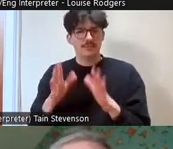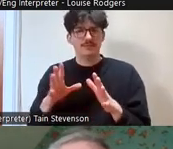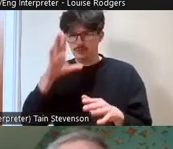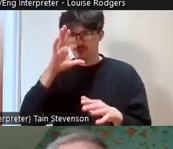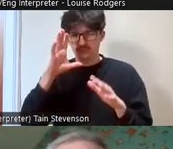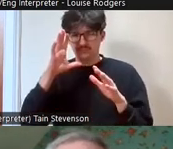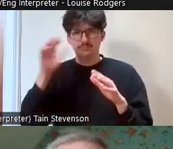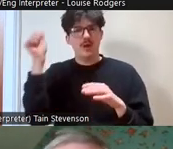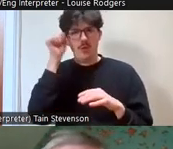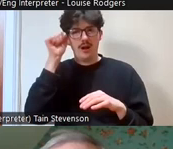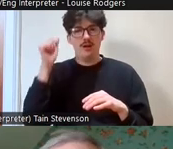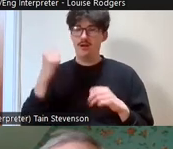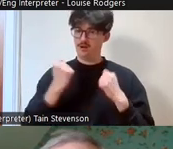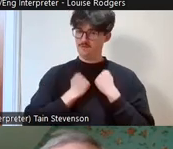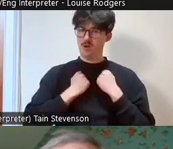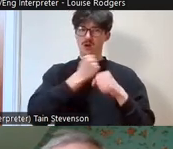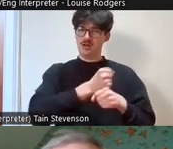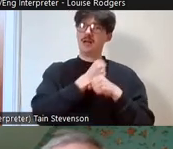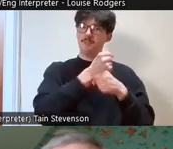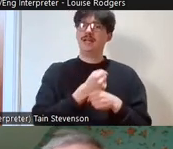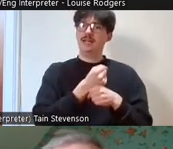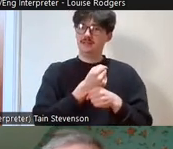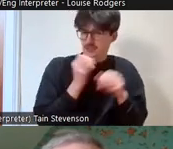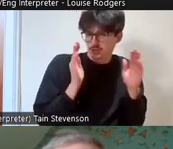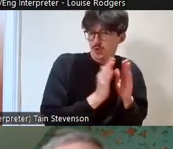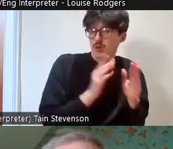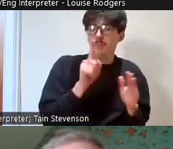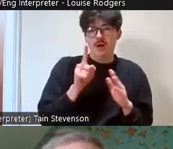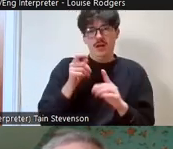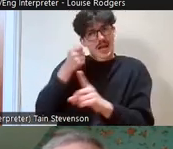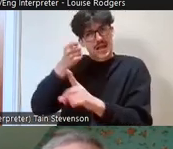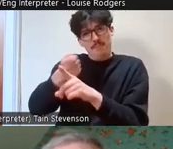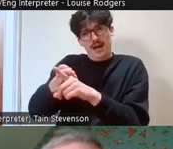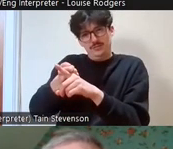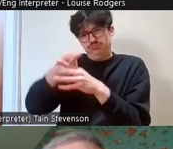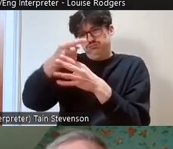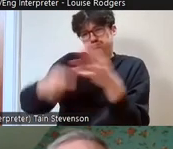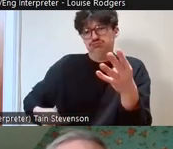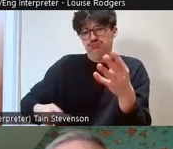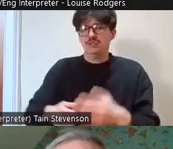campaign we do have brilliant outcomes and you know that's always worth celebrating as well.